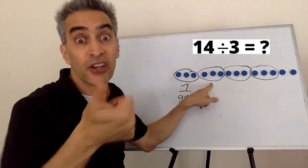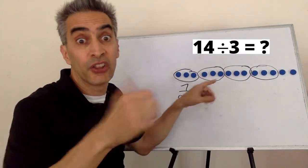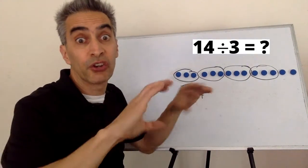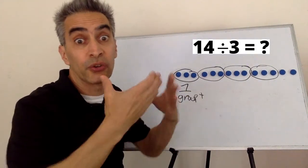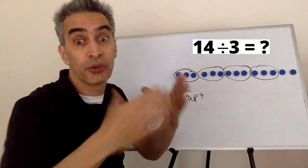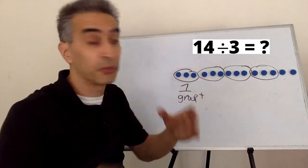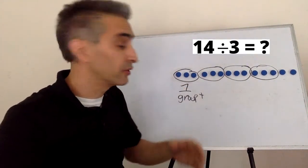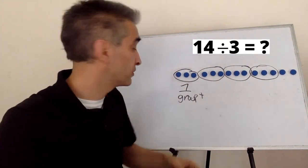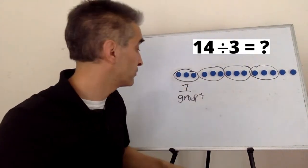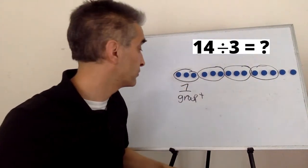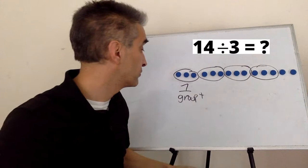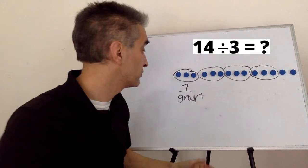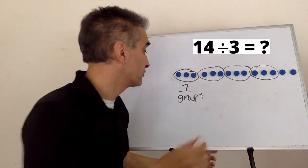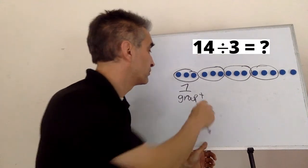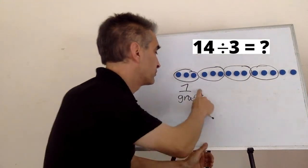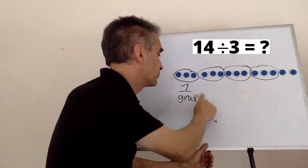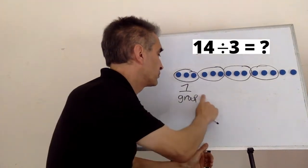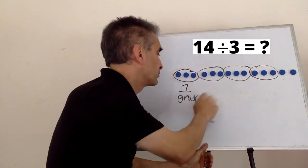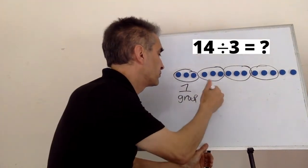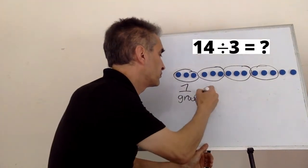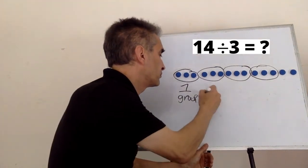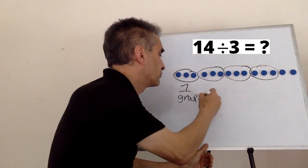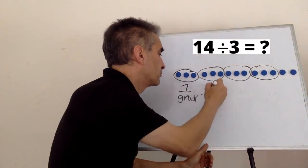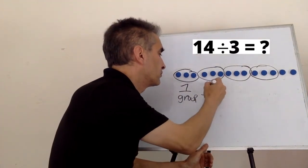Another group